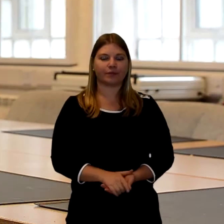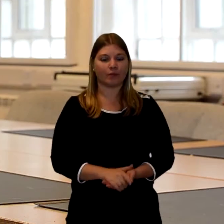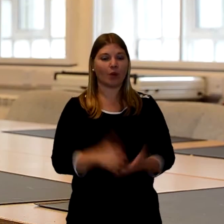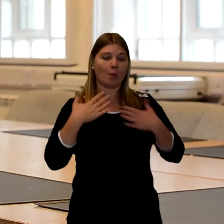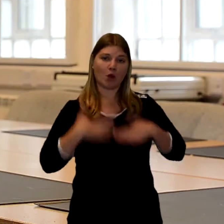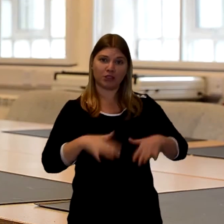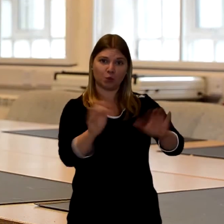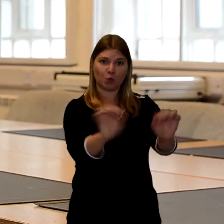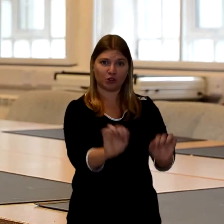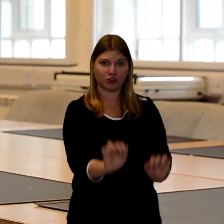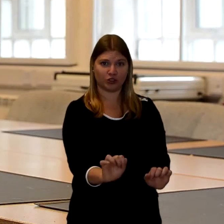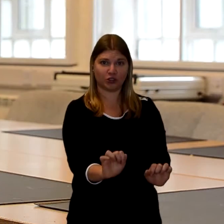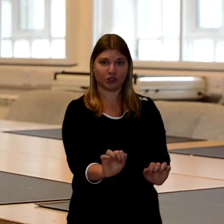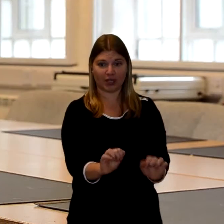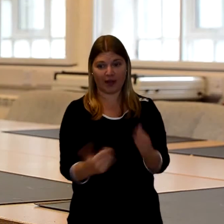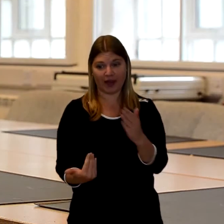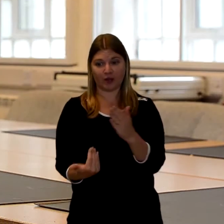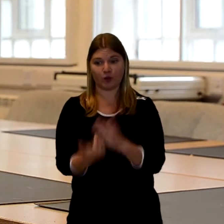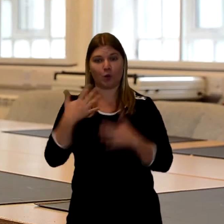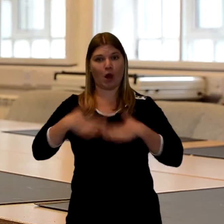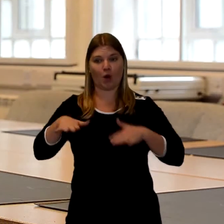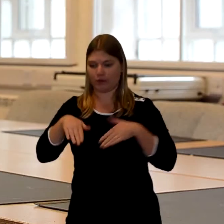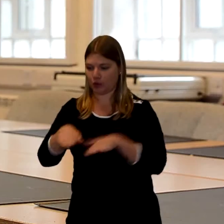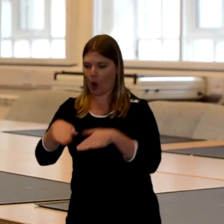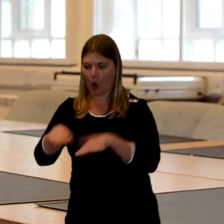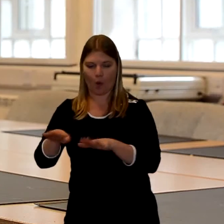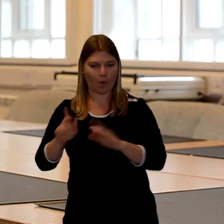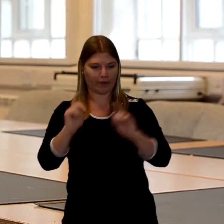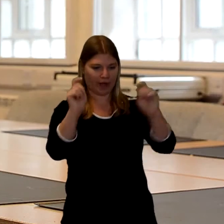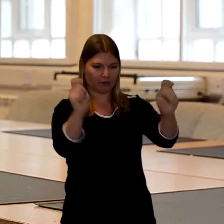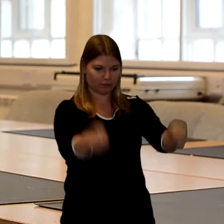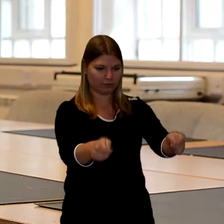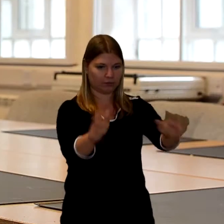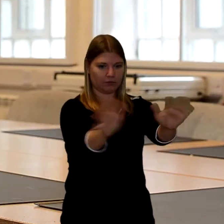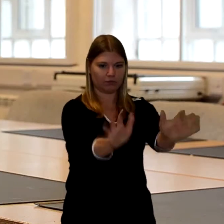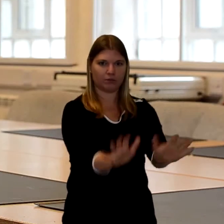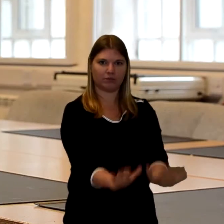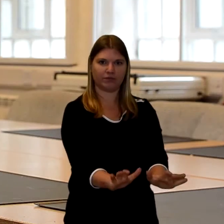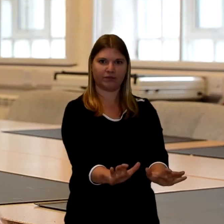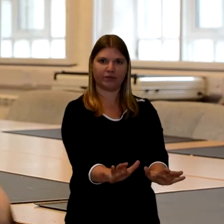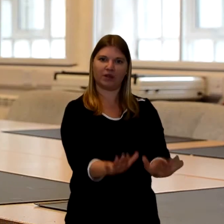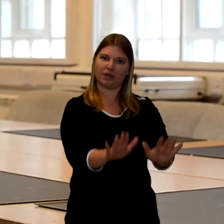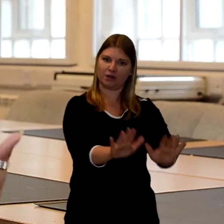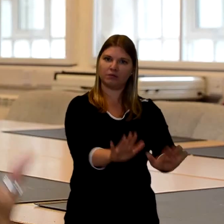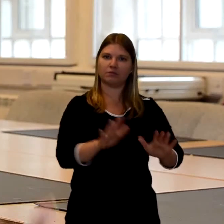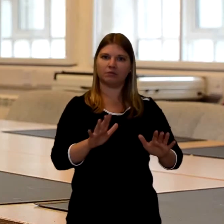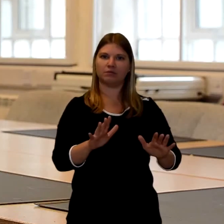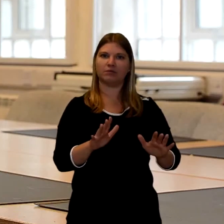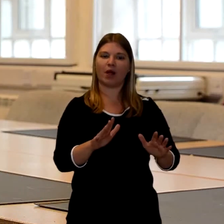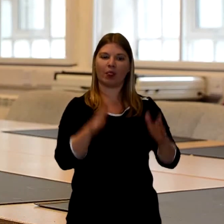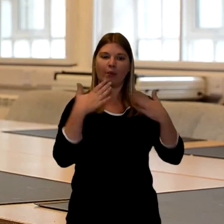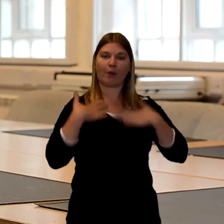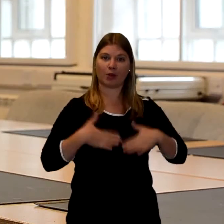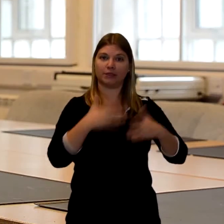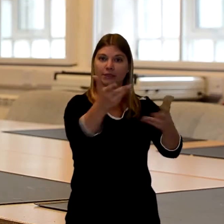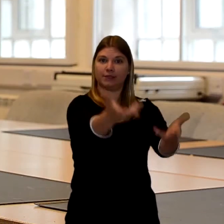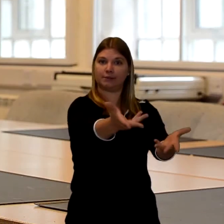And when you have actually washed the body then fresh clothes are made. And then the lady, or my grandmother was actually ?